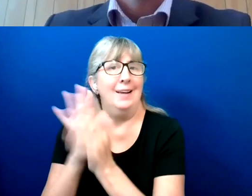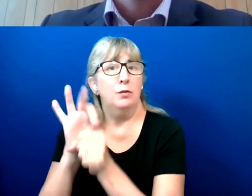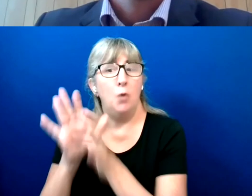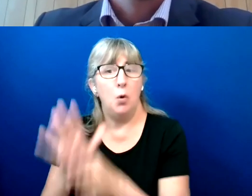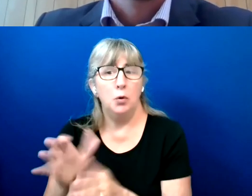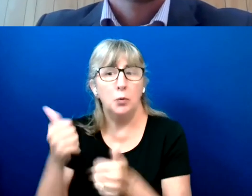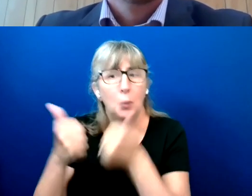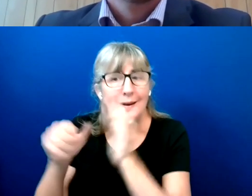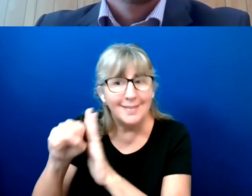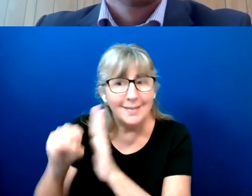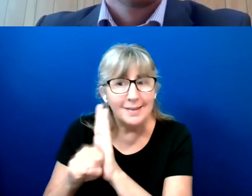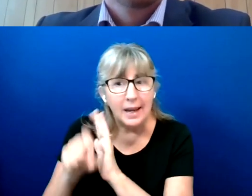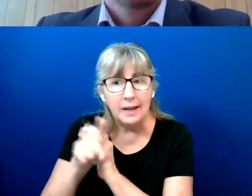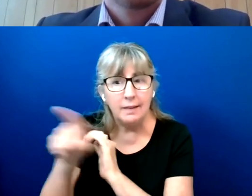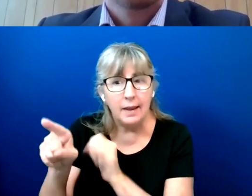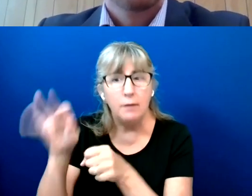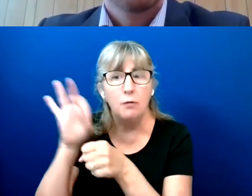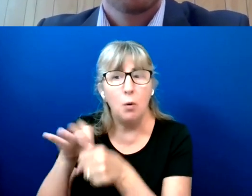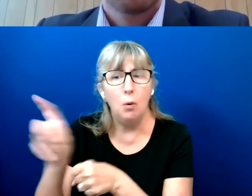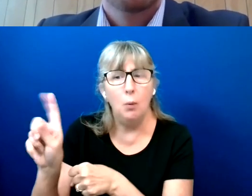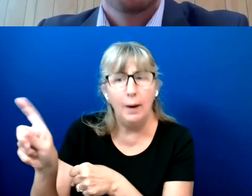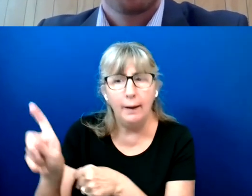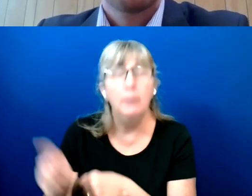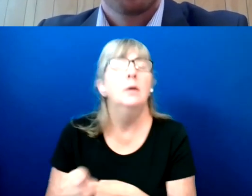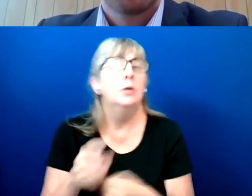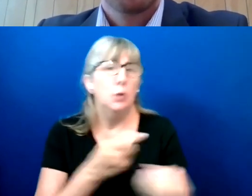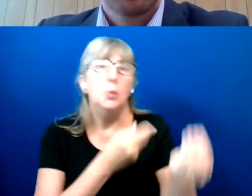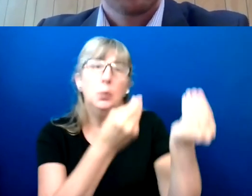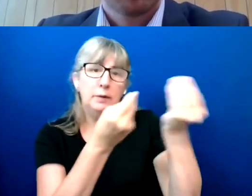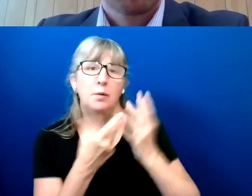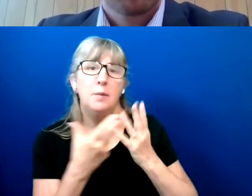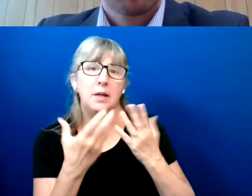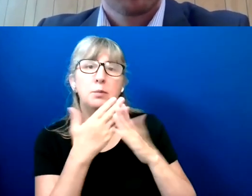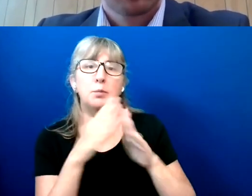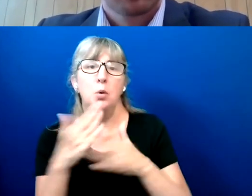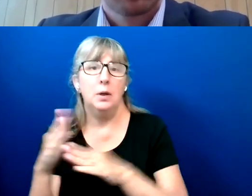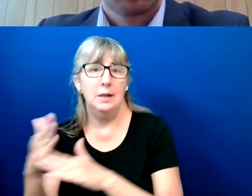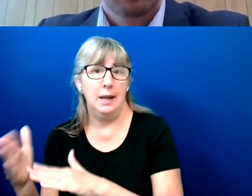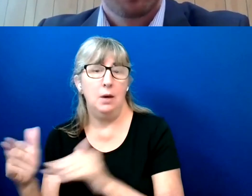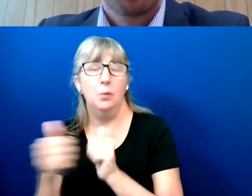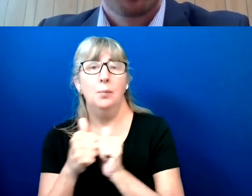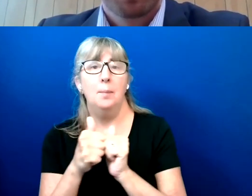So we do have data broken down that way.